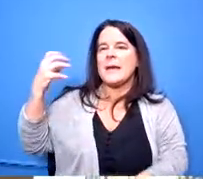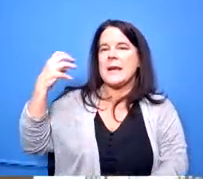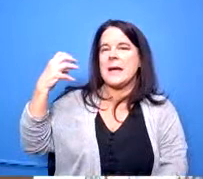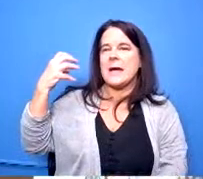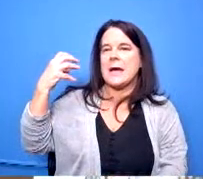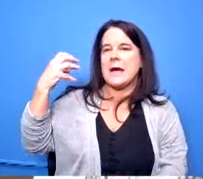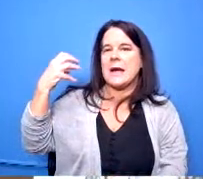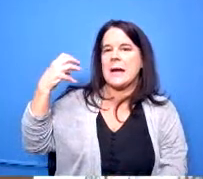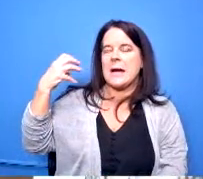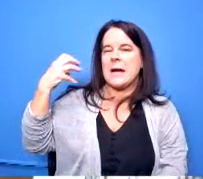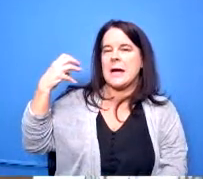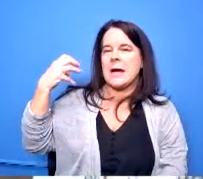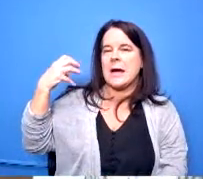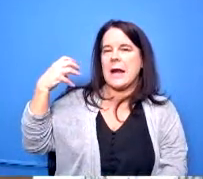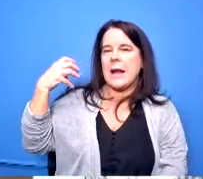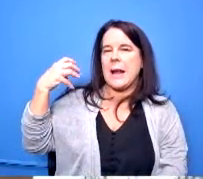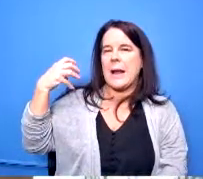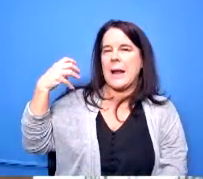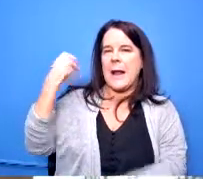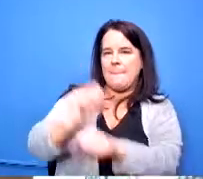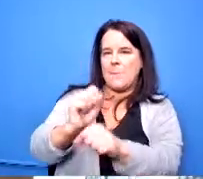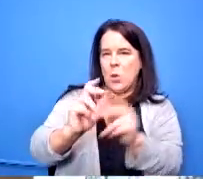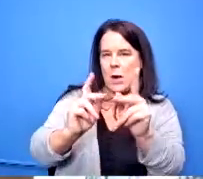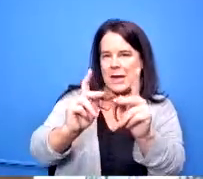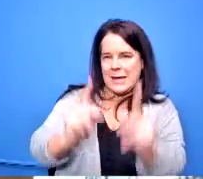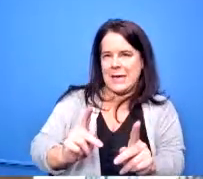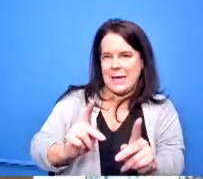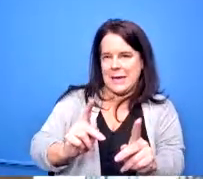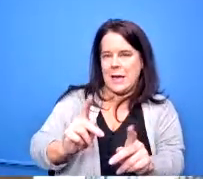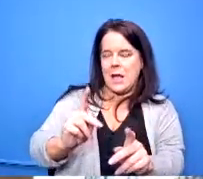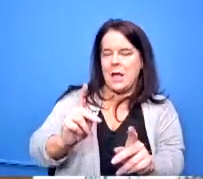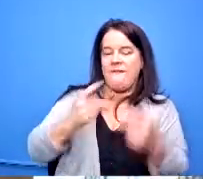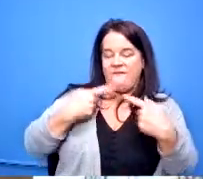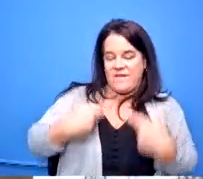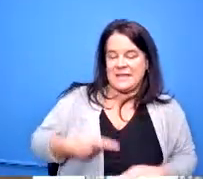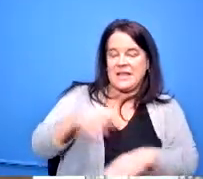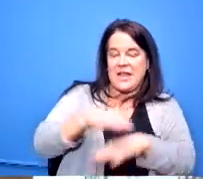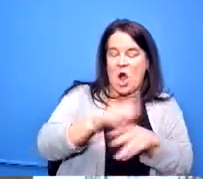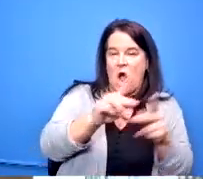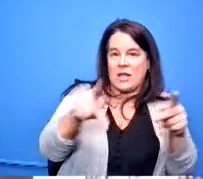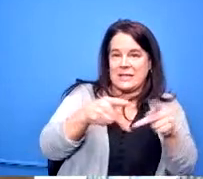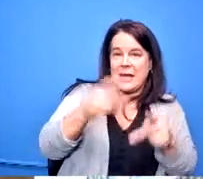physically for doing the work on site that of the workforce if you have just a hundred workers that